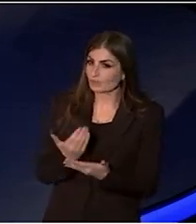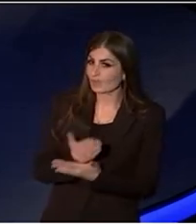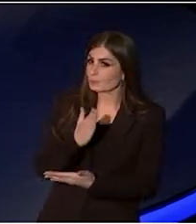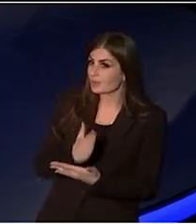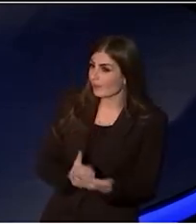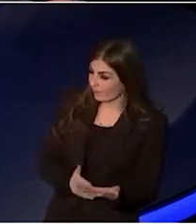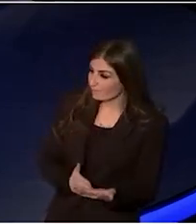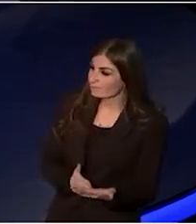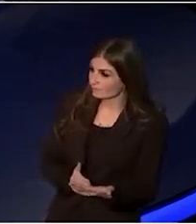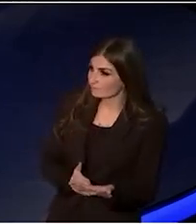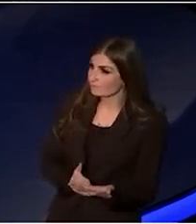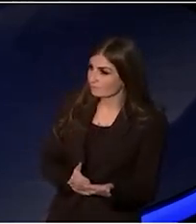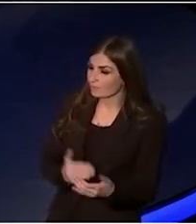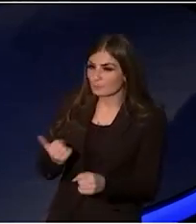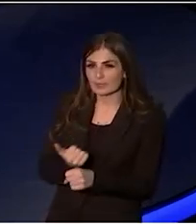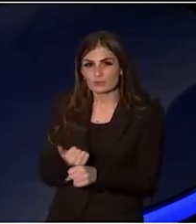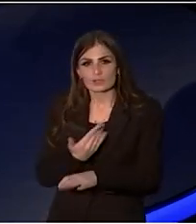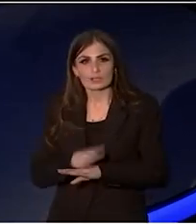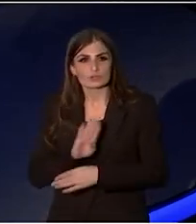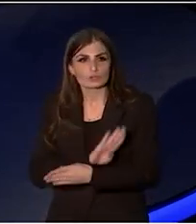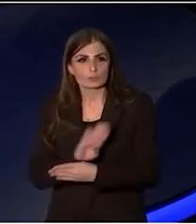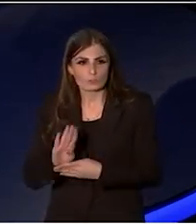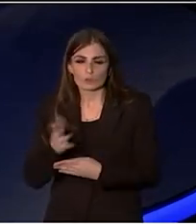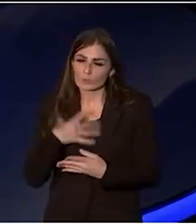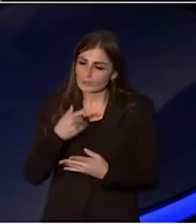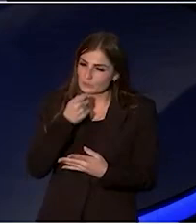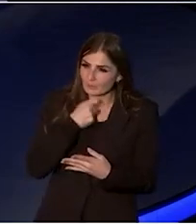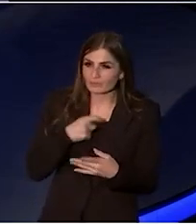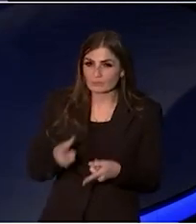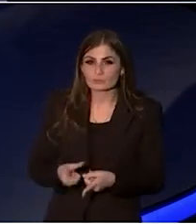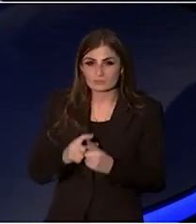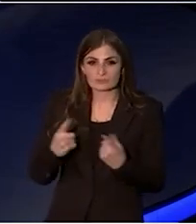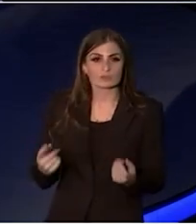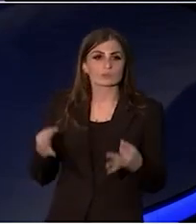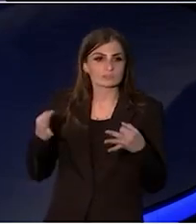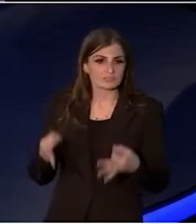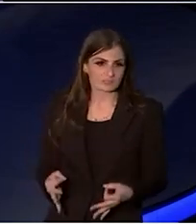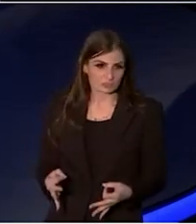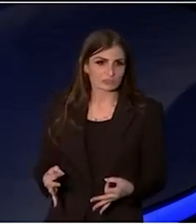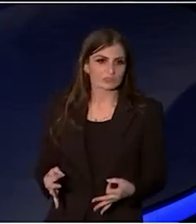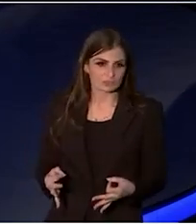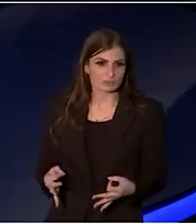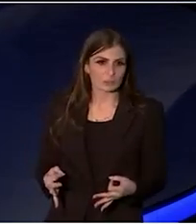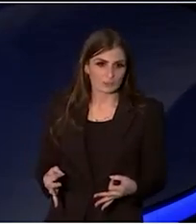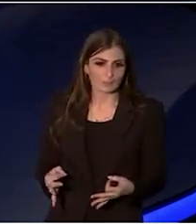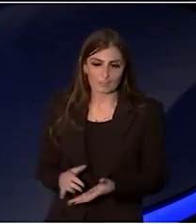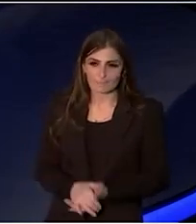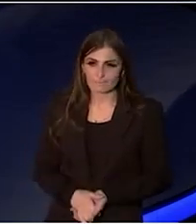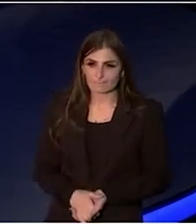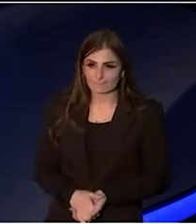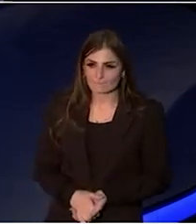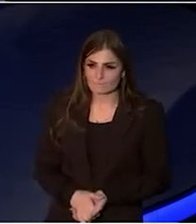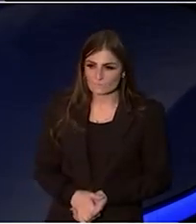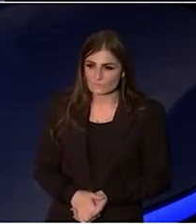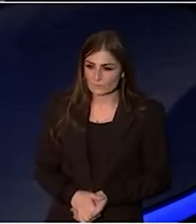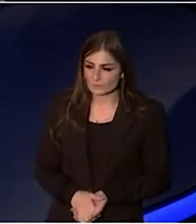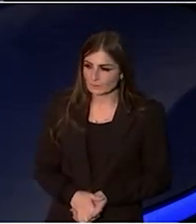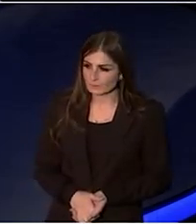but in producing a new board we had to make some difficult decisions and none of them is a reflection in any way on those who haven't stayed on with the new board.